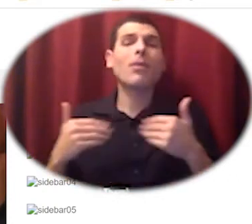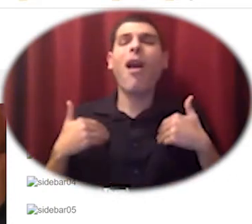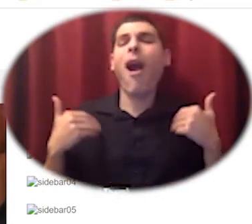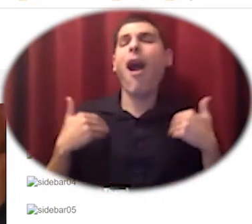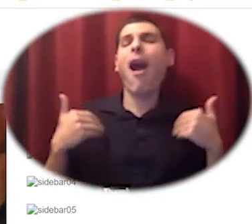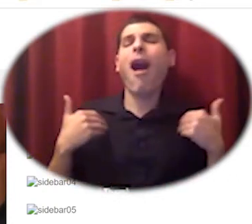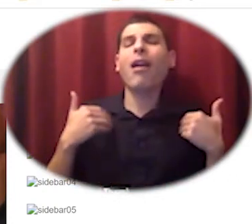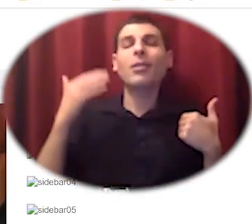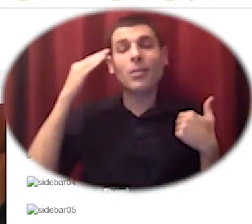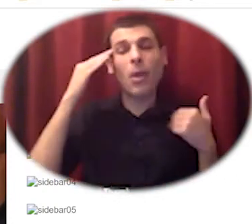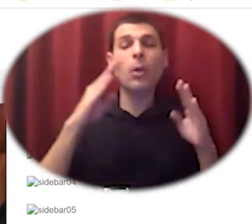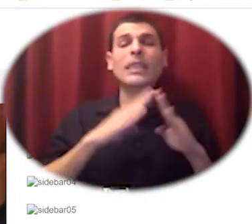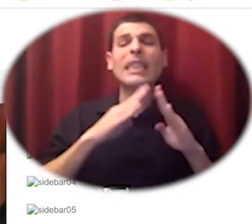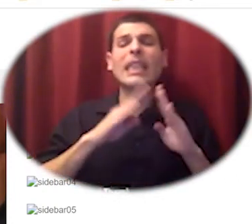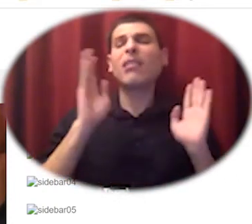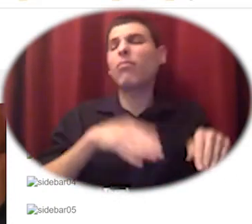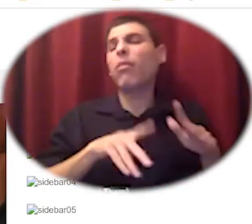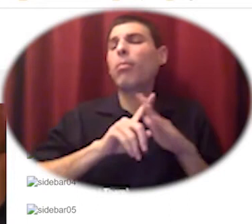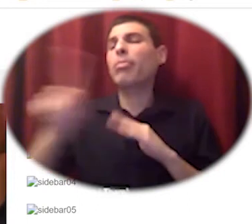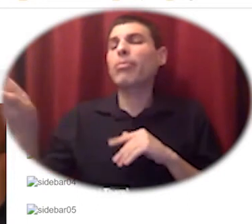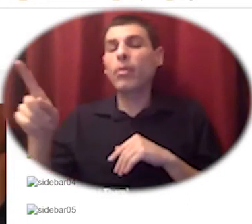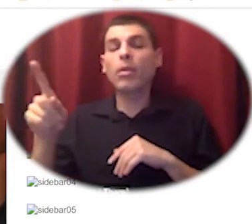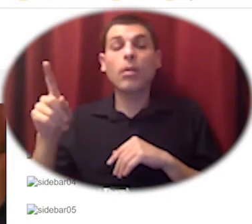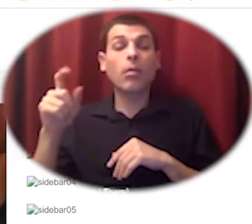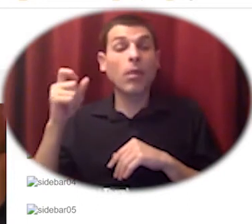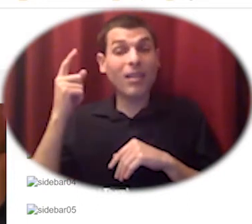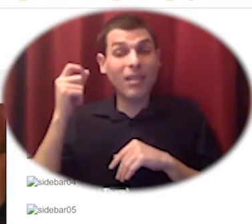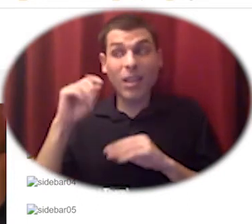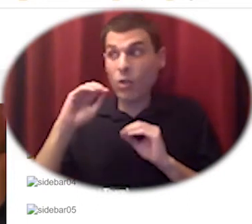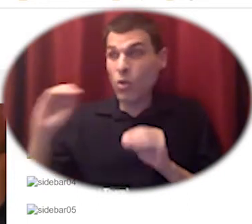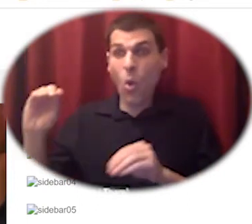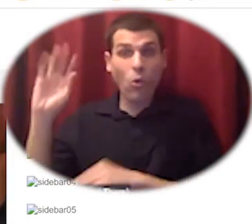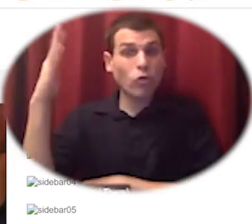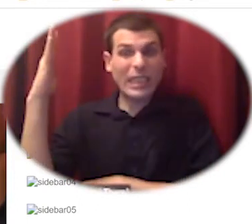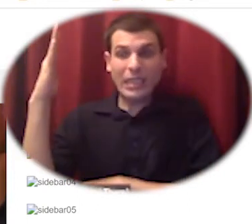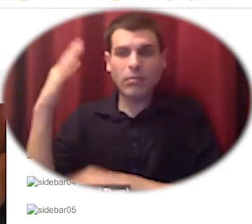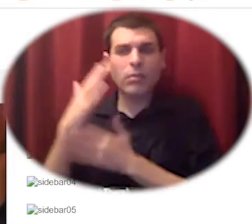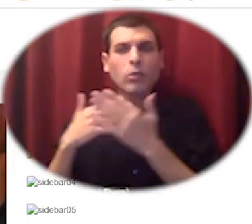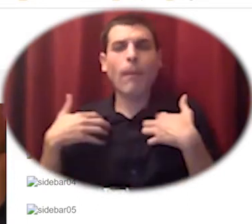and no trees able to grow because of what grazing animals were around eating everything down any